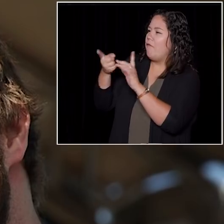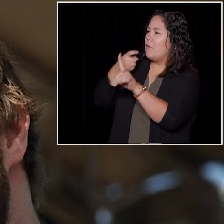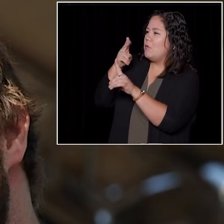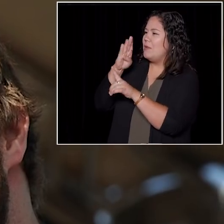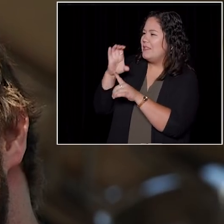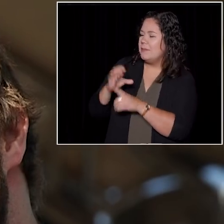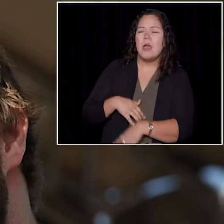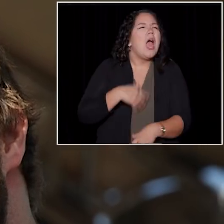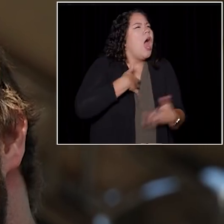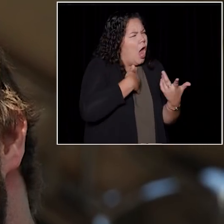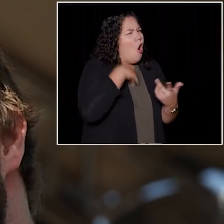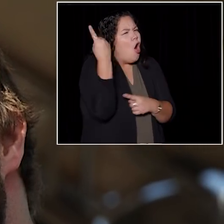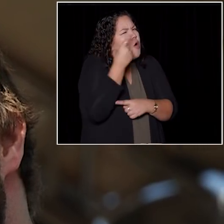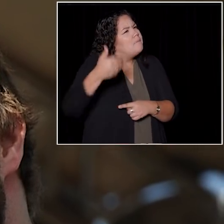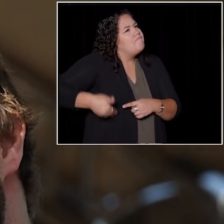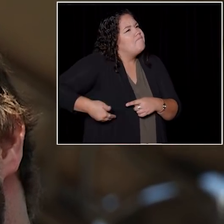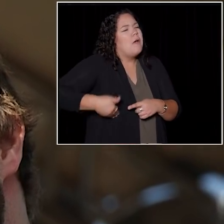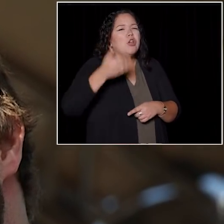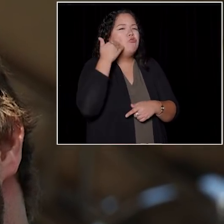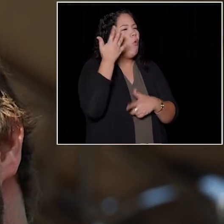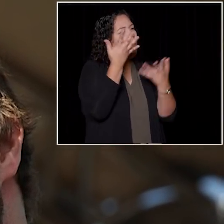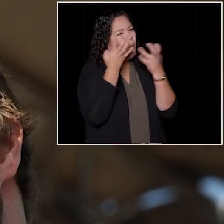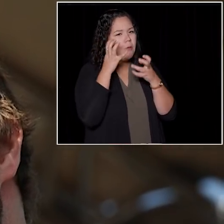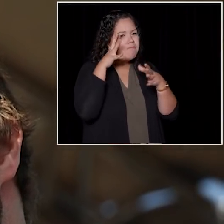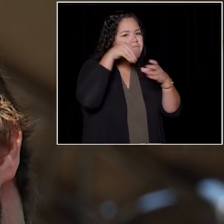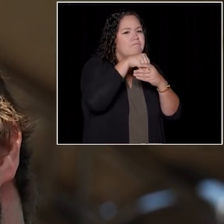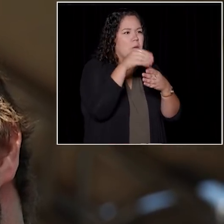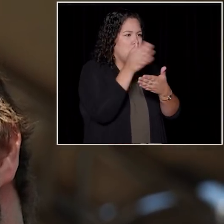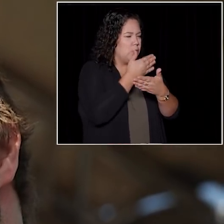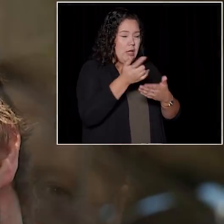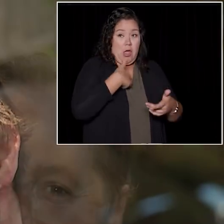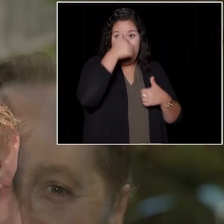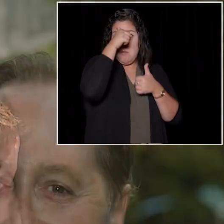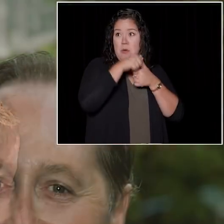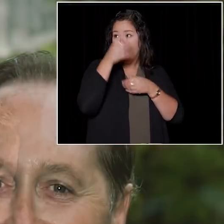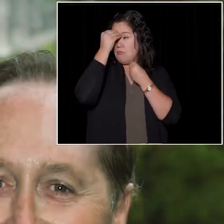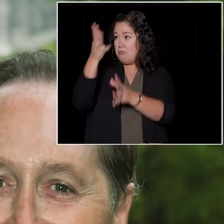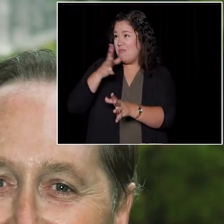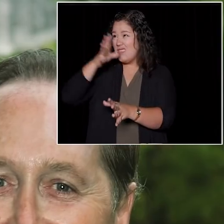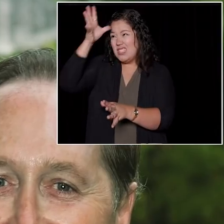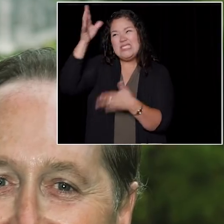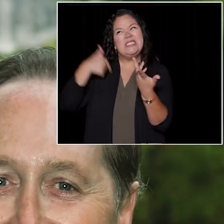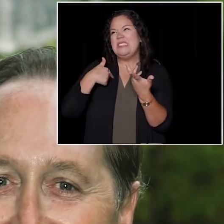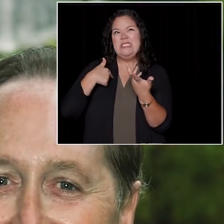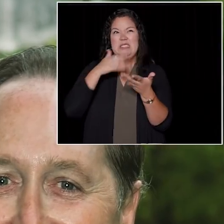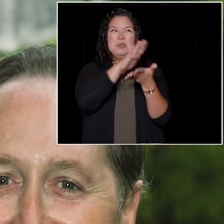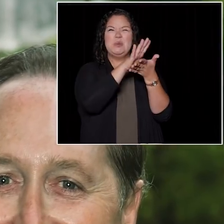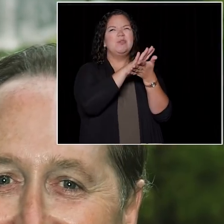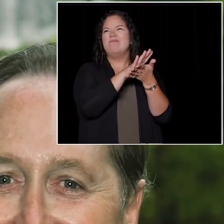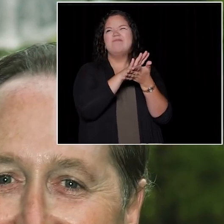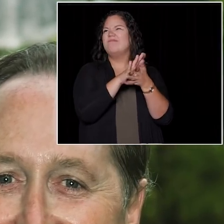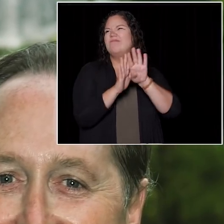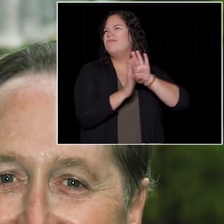I knew that that's what I wanted to do with my life. And so, I remember sort of saying to my parents, like, "You know, I don't think I'm going to go to school."